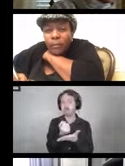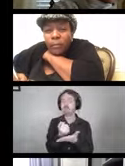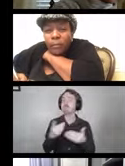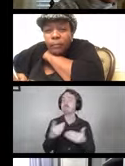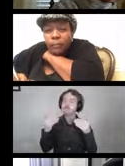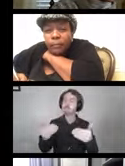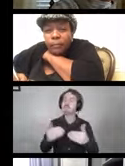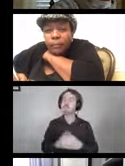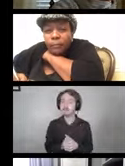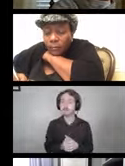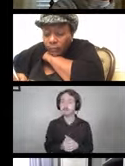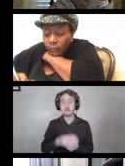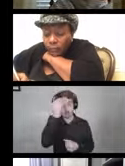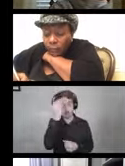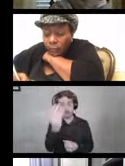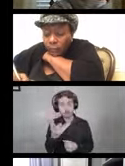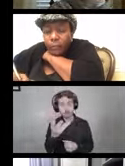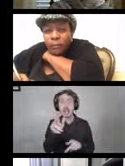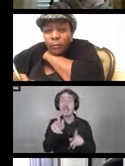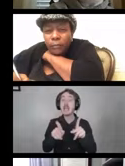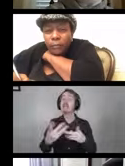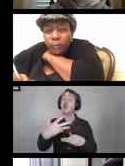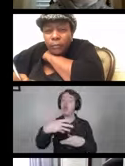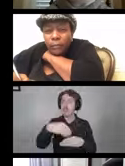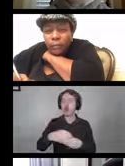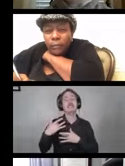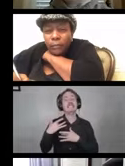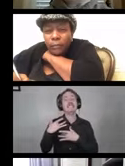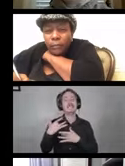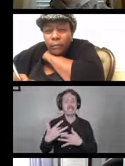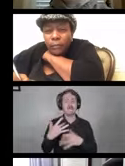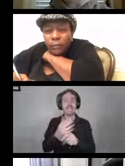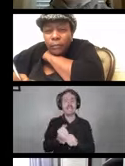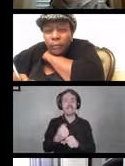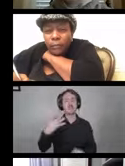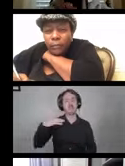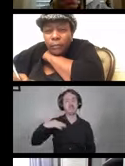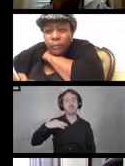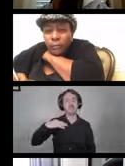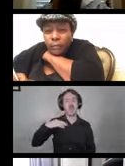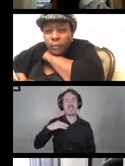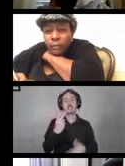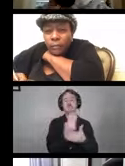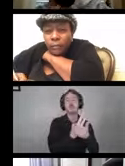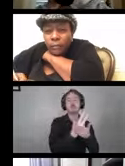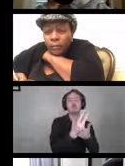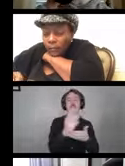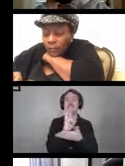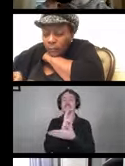Just so you know, eligible participants will receive their credits within 2 to 6 weeks after the webinar.